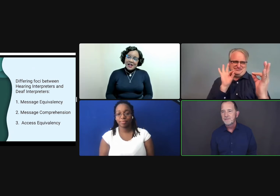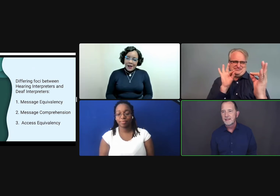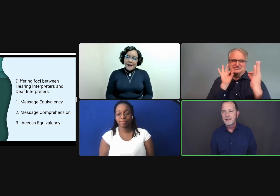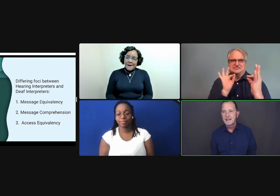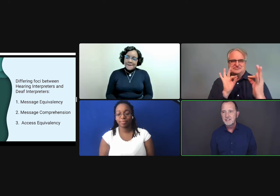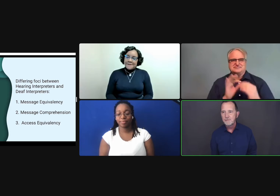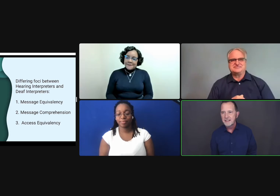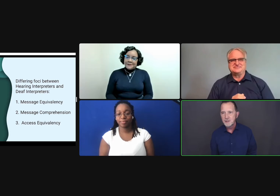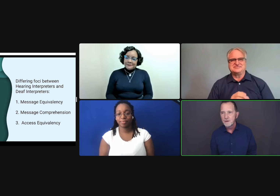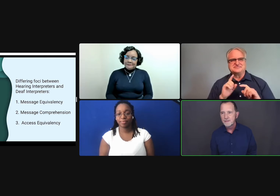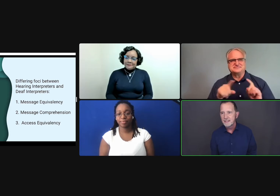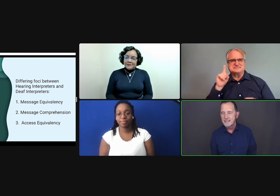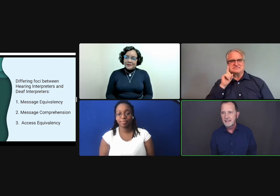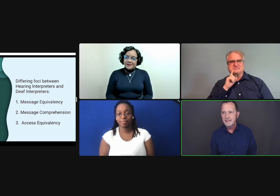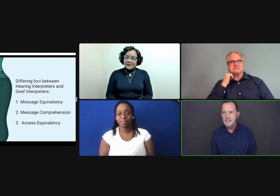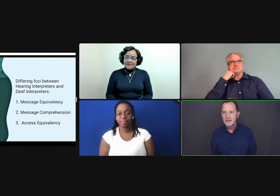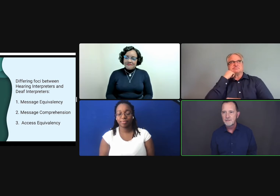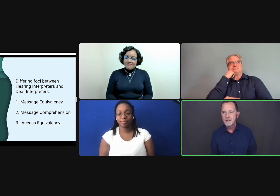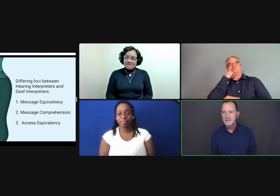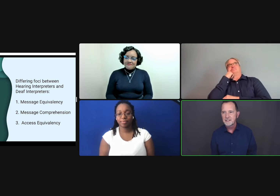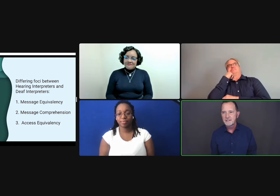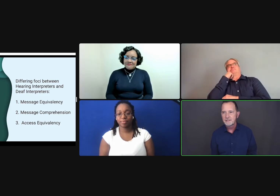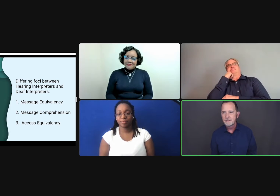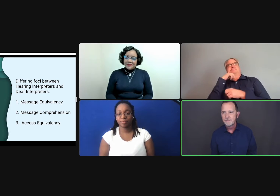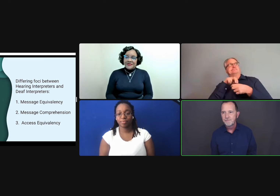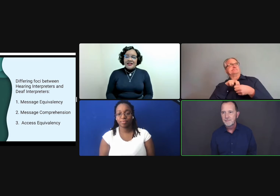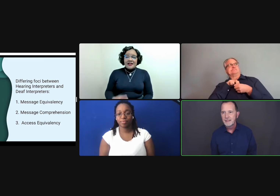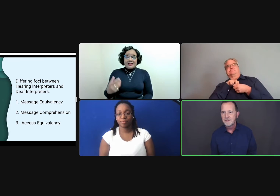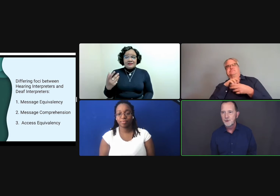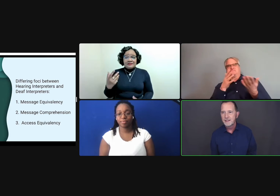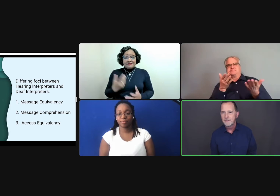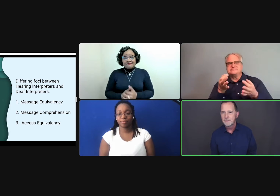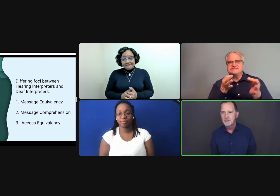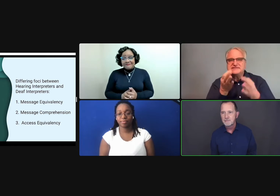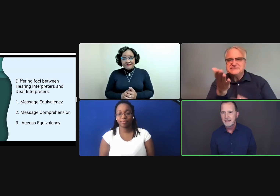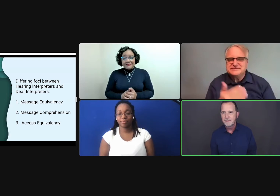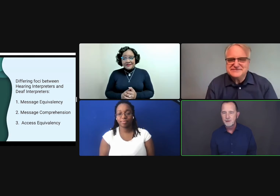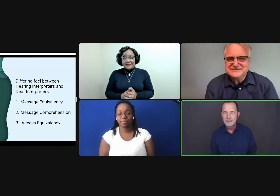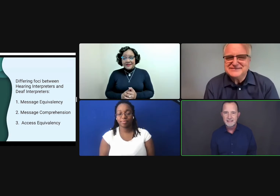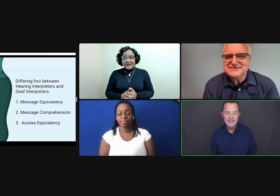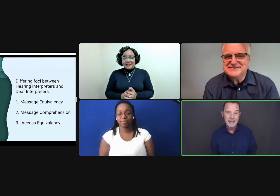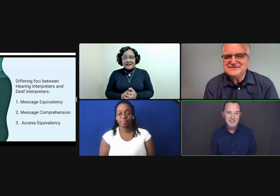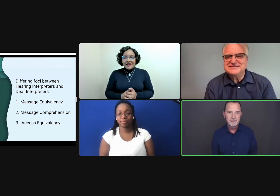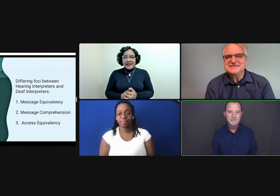that they achieve message equivalency at the expense of all else, even though the deaf person may appear to be disengaged?